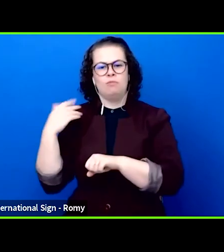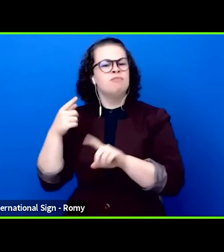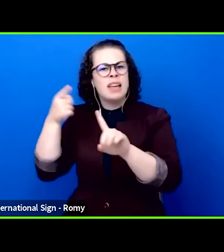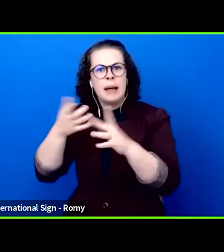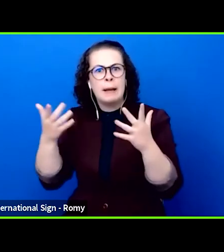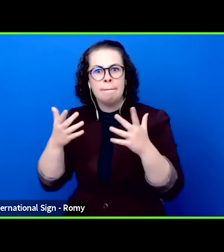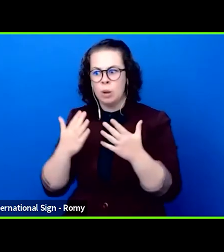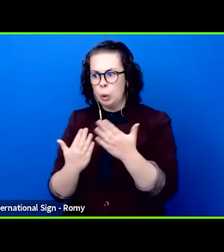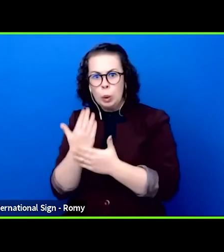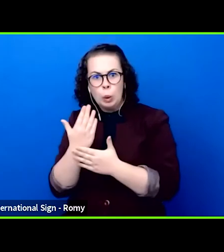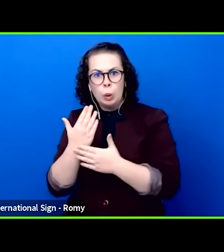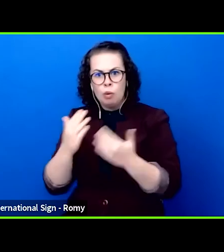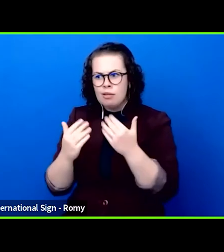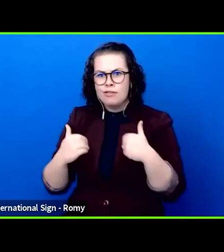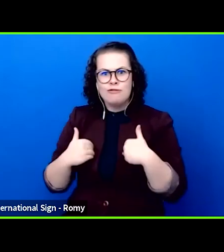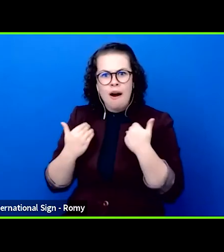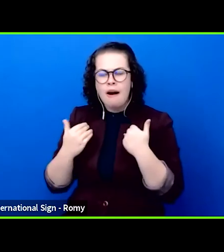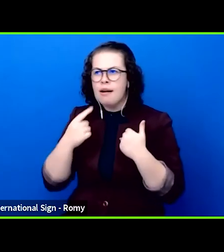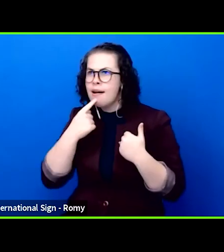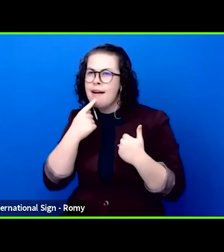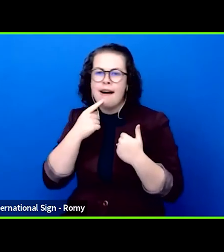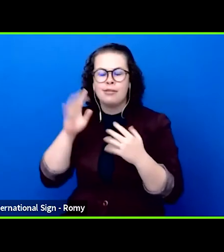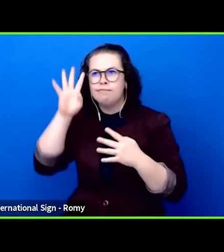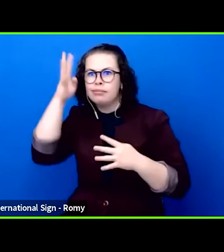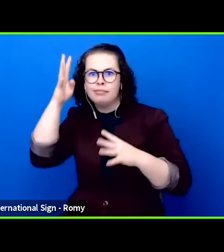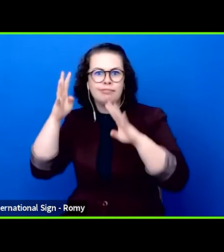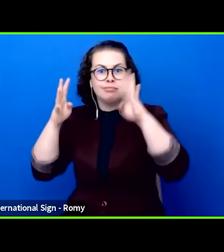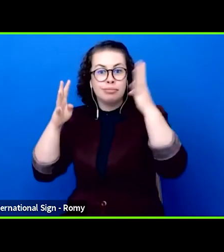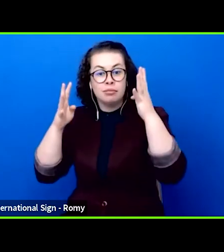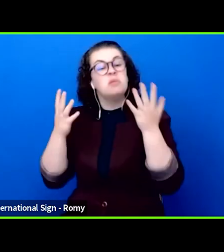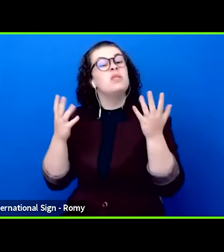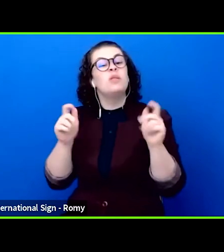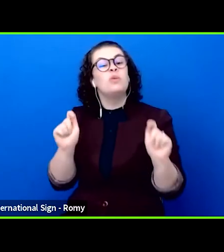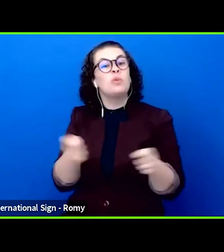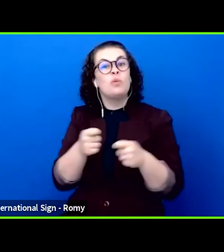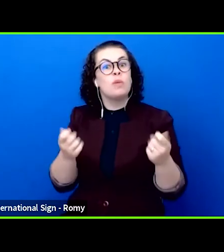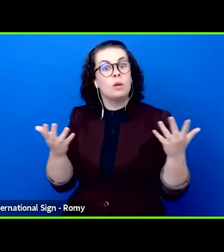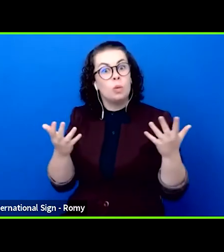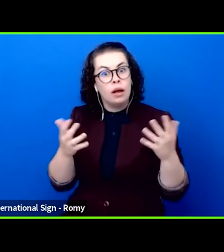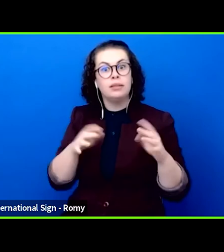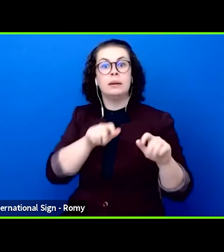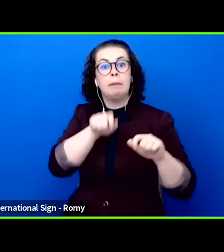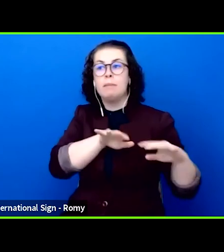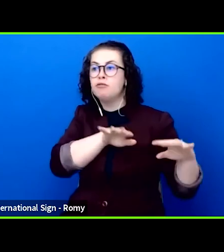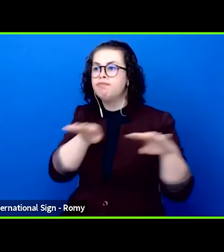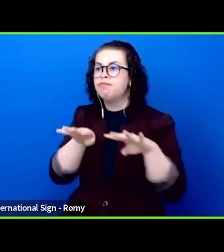Europe's theatres show to the audience their exploration and artistic achievements to the